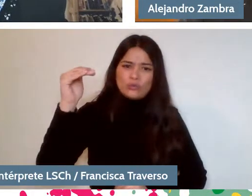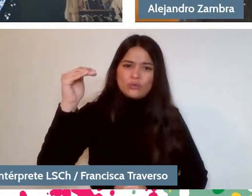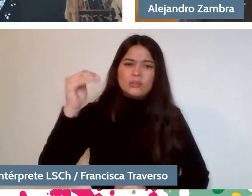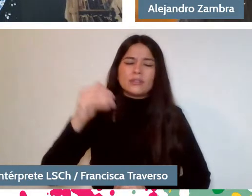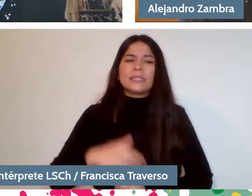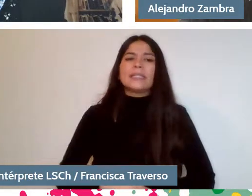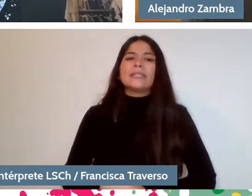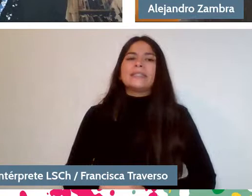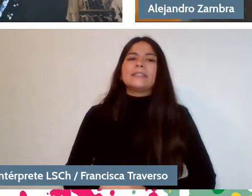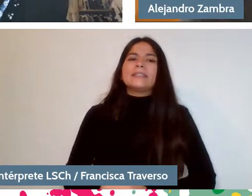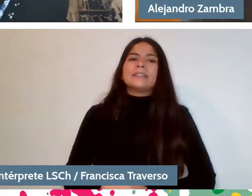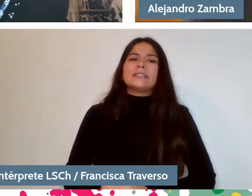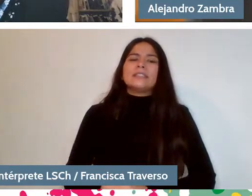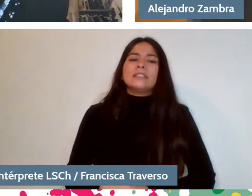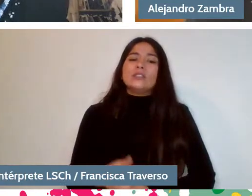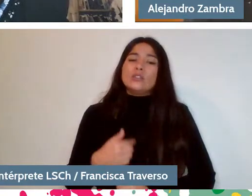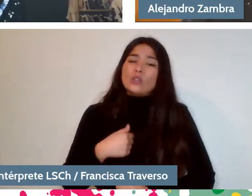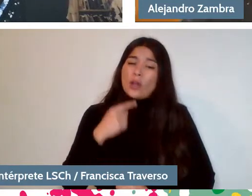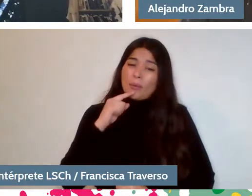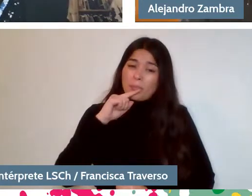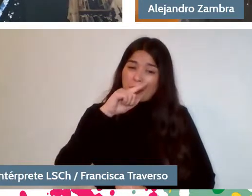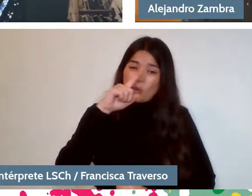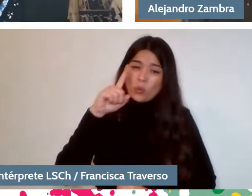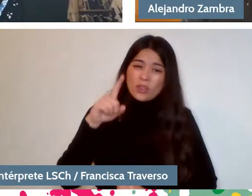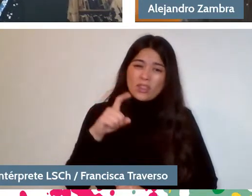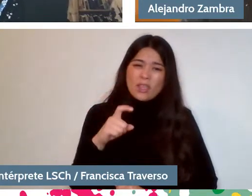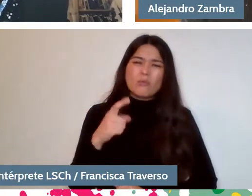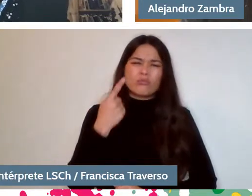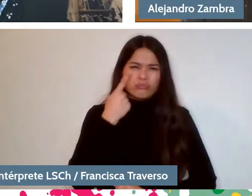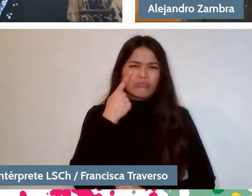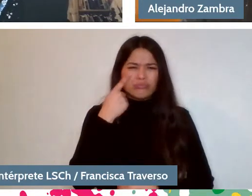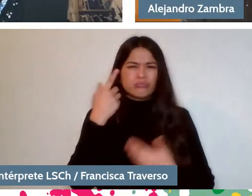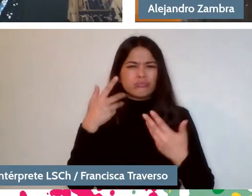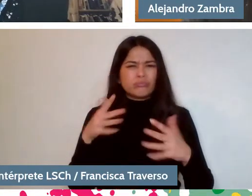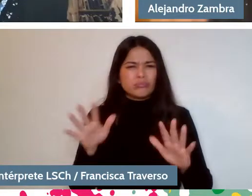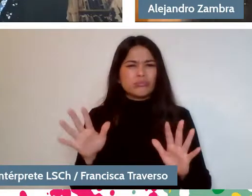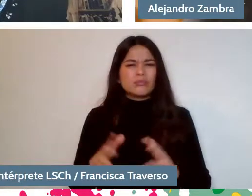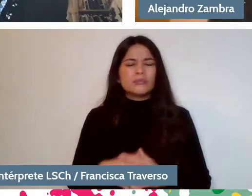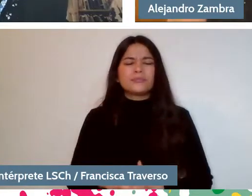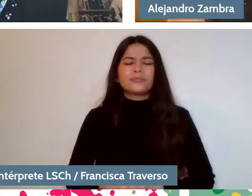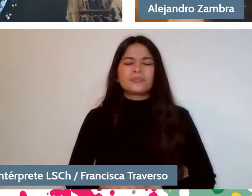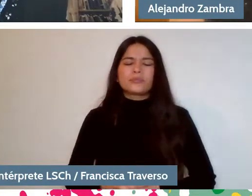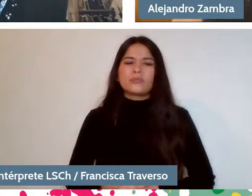So I asked him, because I was lucky enough to meet him, I asked him: "Well, why transitional?"